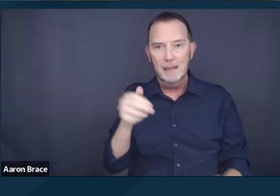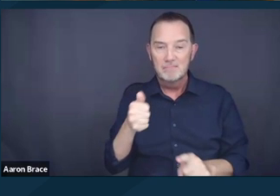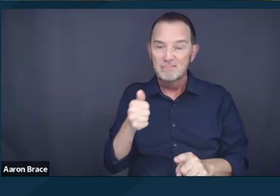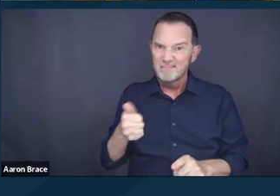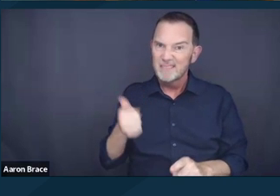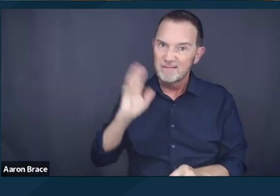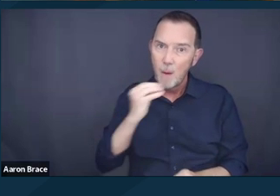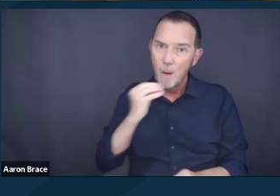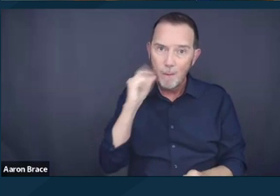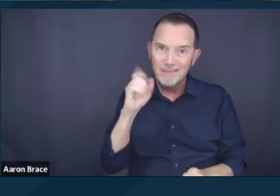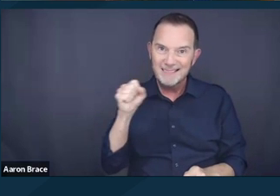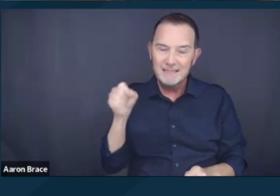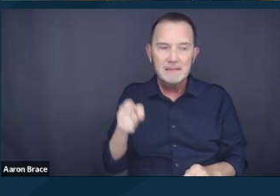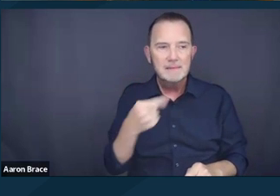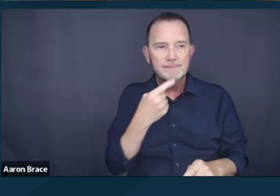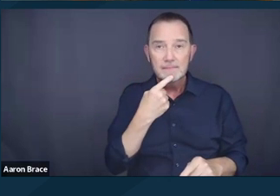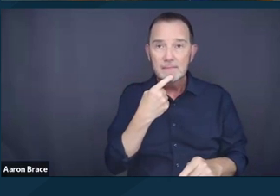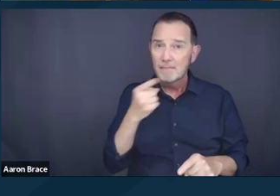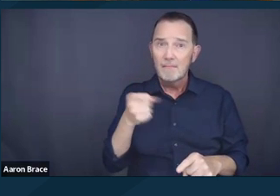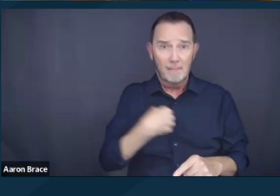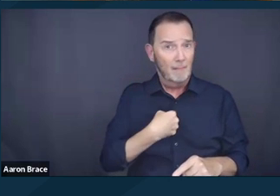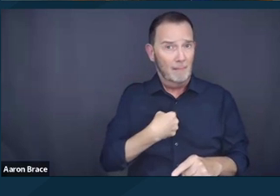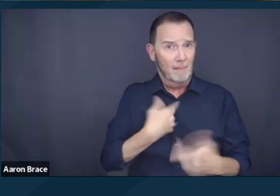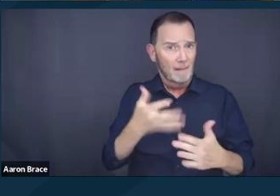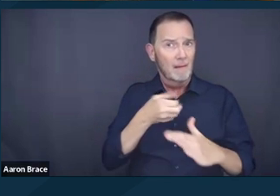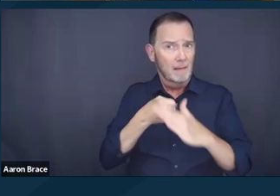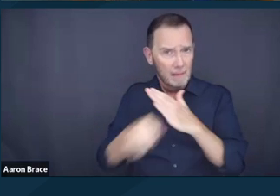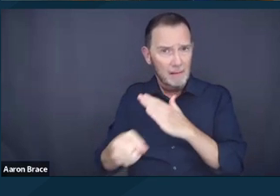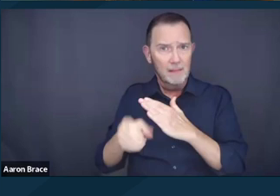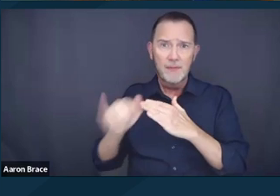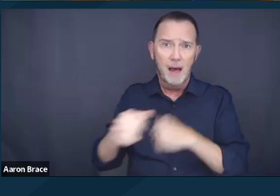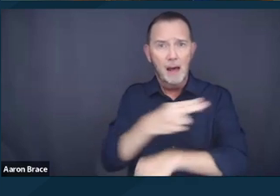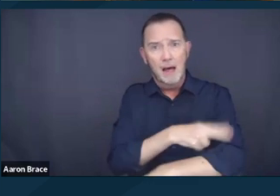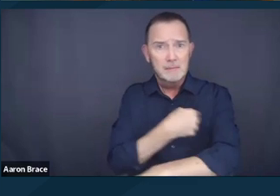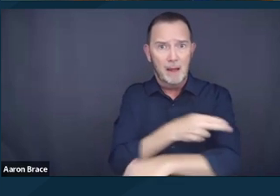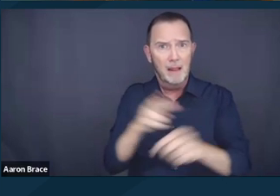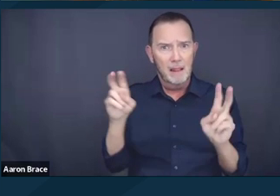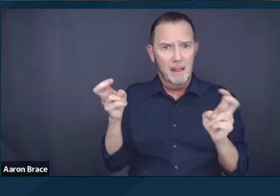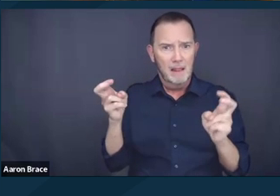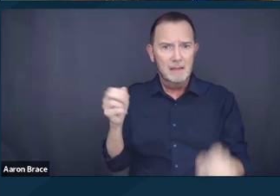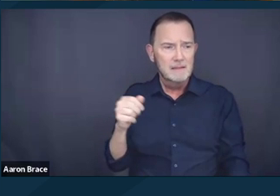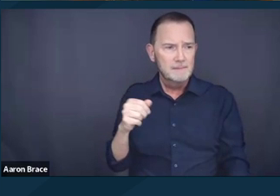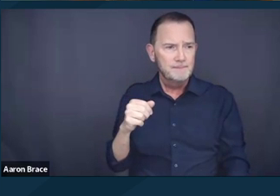"these hospitals", again, as someone who has spoken from the intersectional lens of disability,